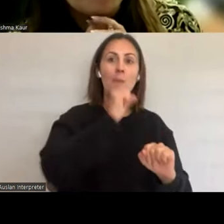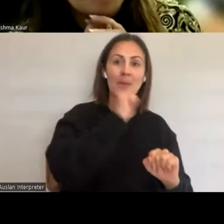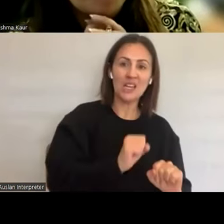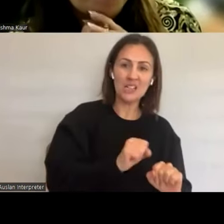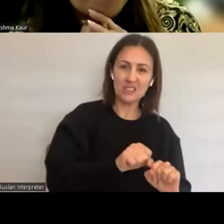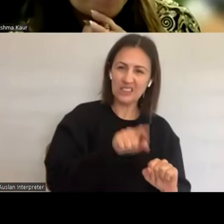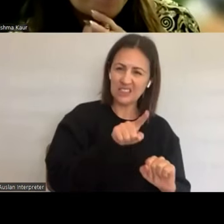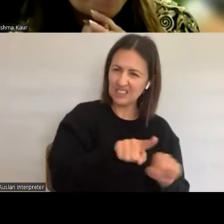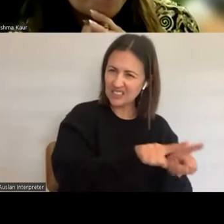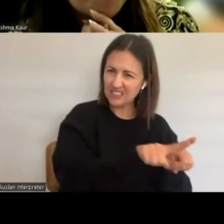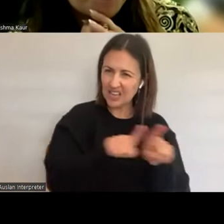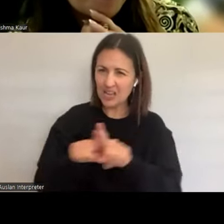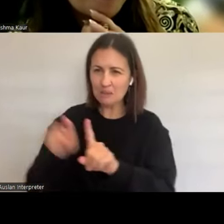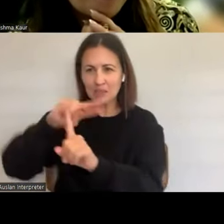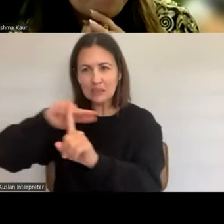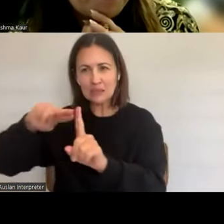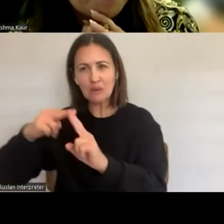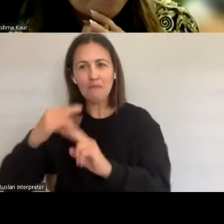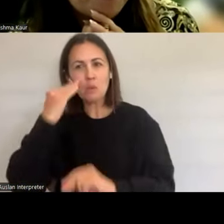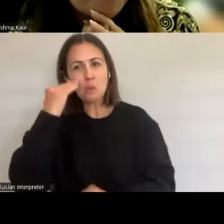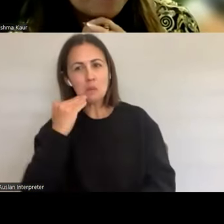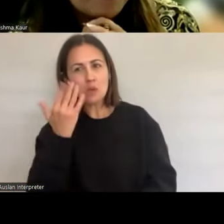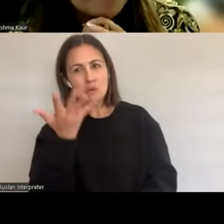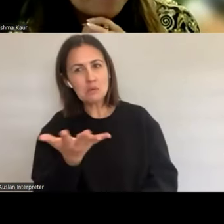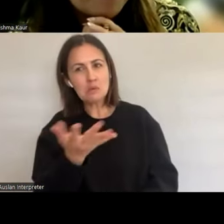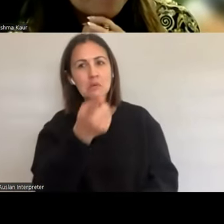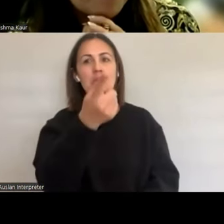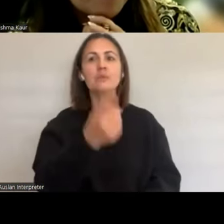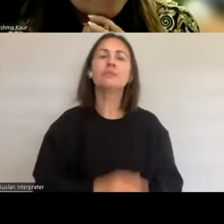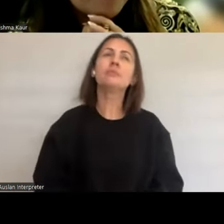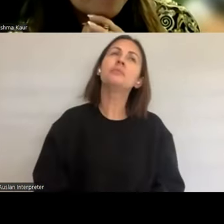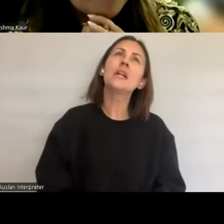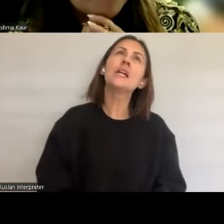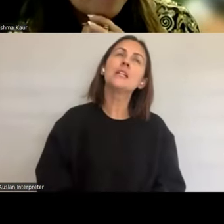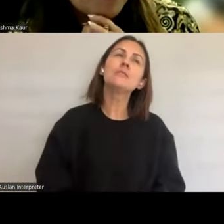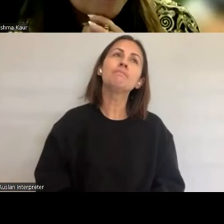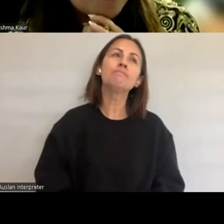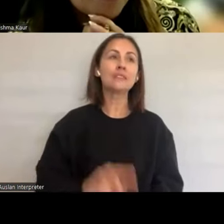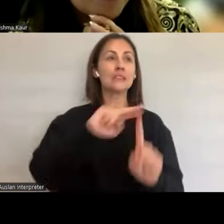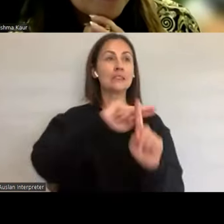interested to hear your thoughts on that. I think that stigma is all around us. It's